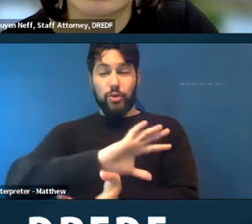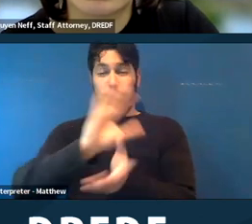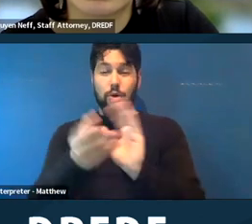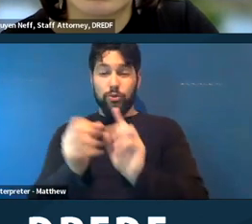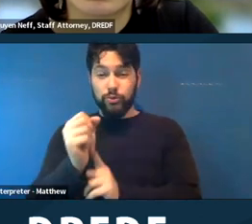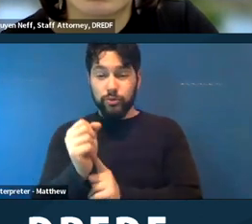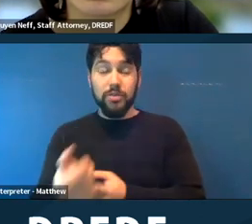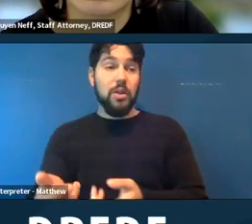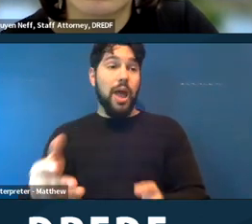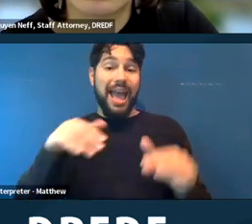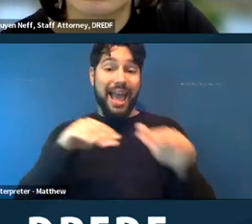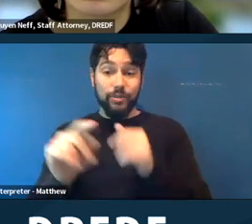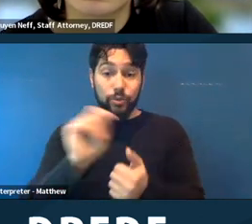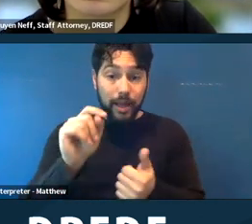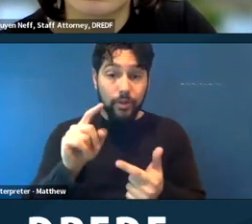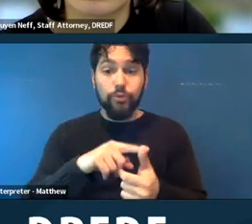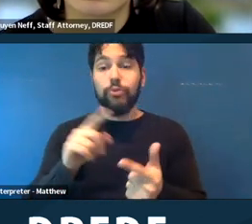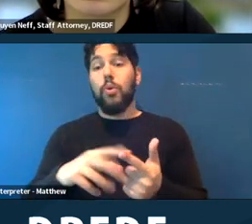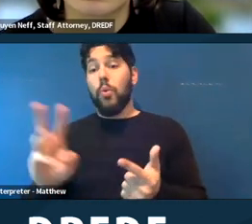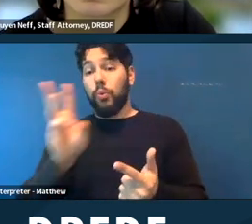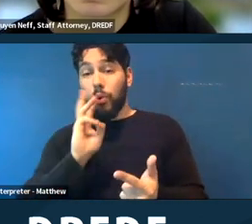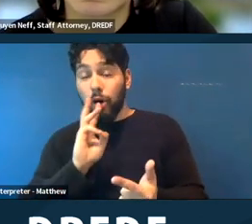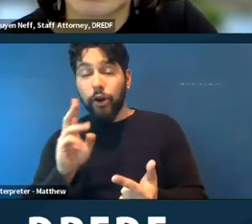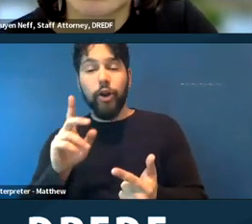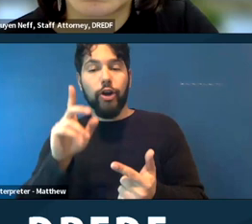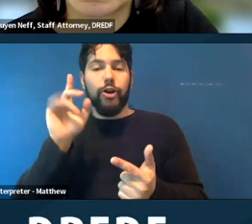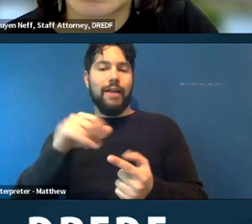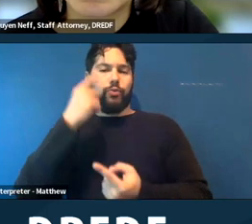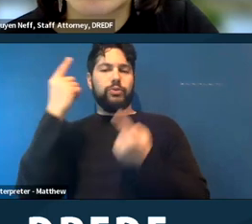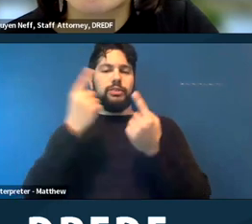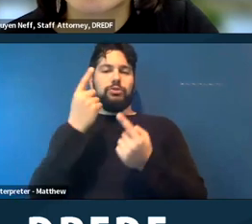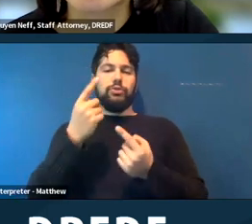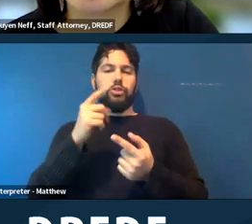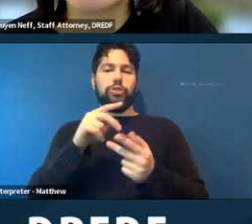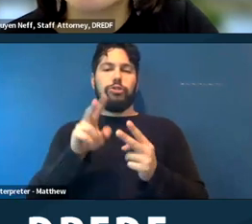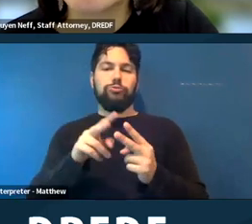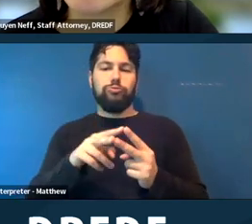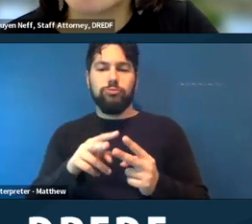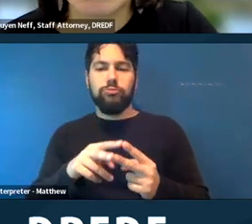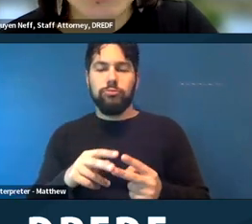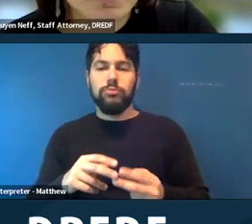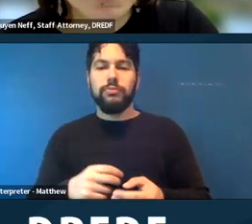water, protection are all factors. >> ERIN NGUYEN NEFF: Yeah. So I would say it